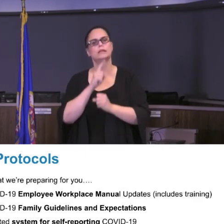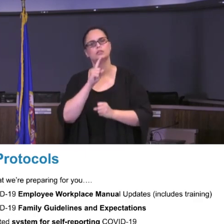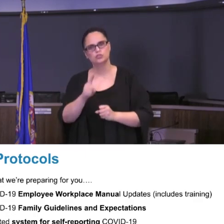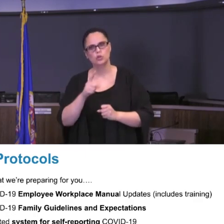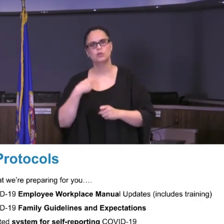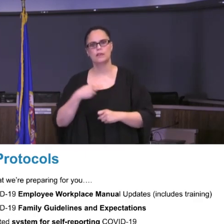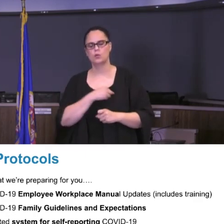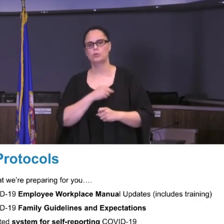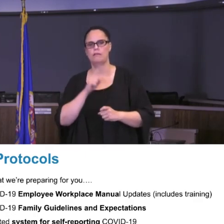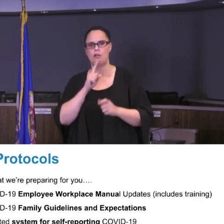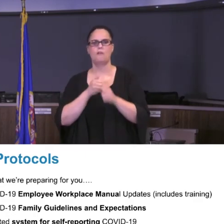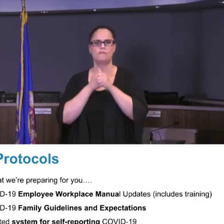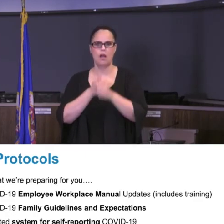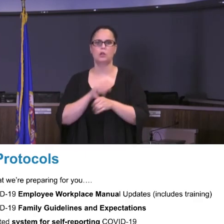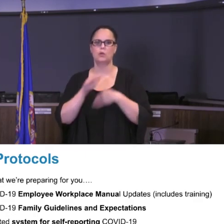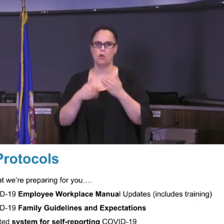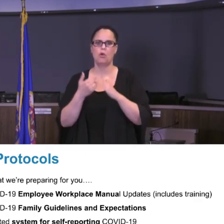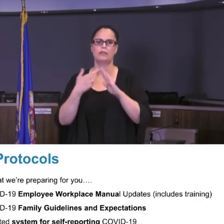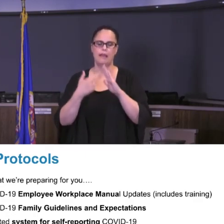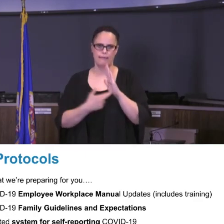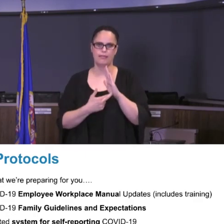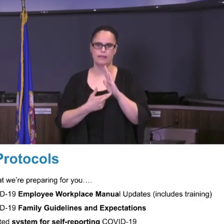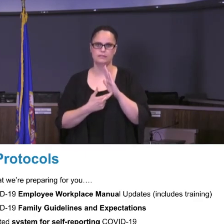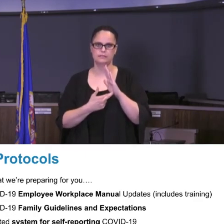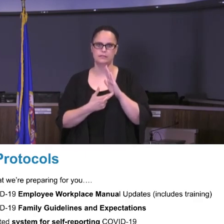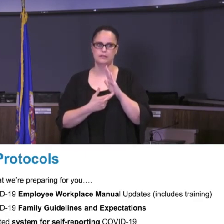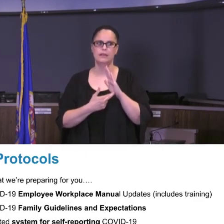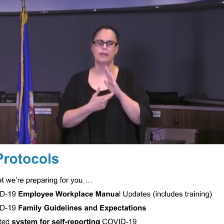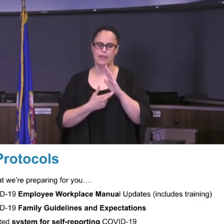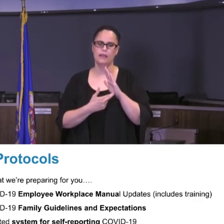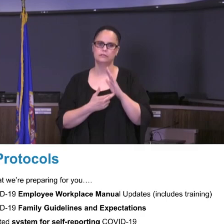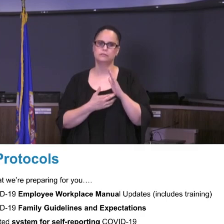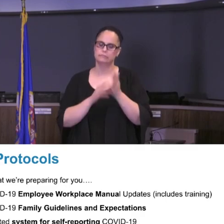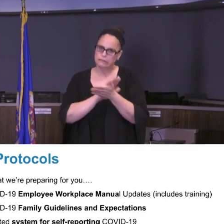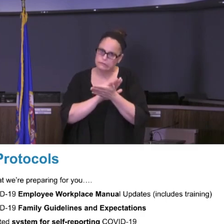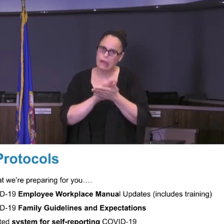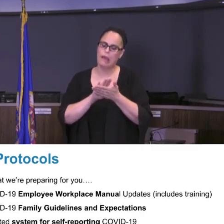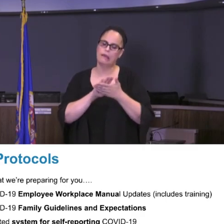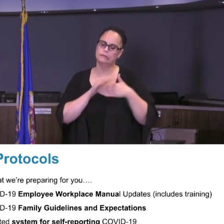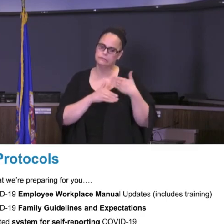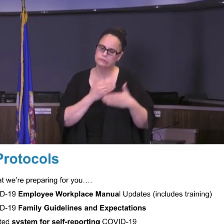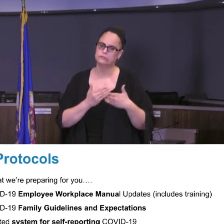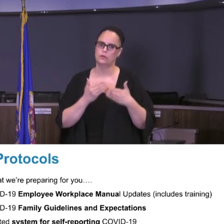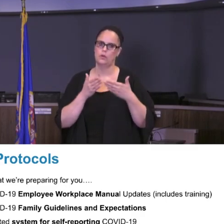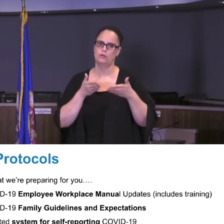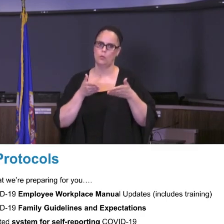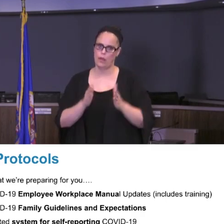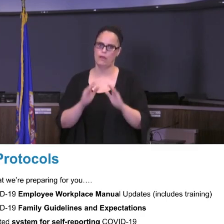follow our guidelines, but we're going to do it in the most humanitarian way possible in making sure that we're not at